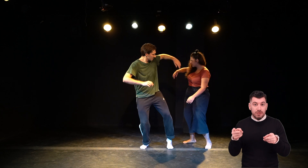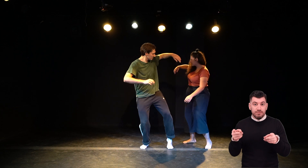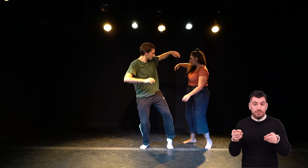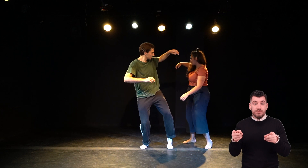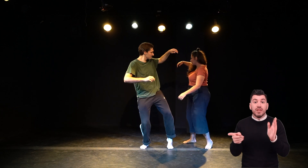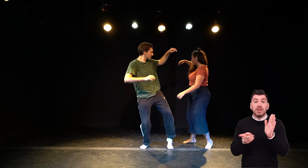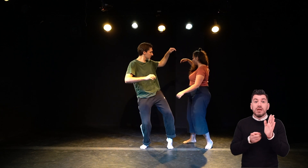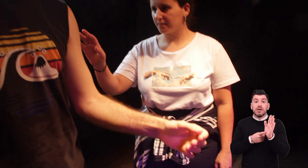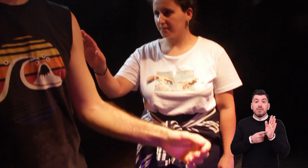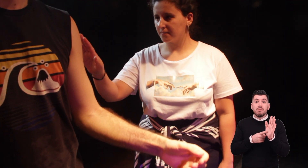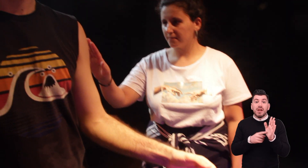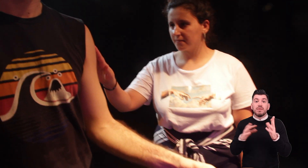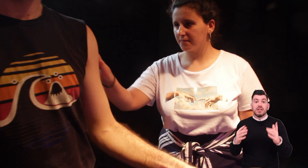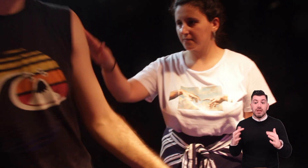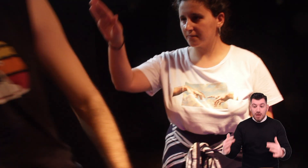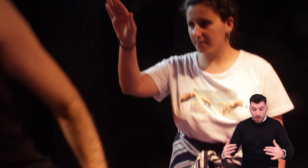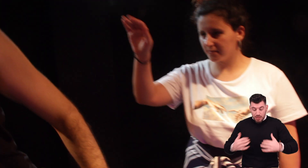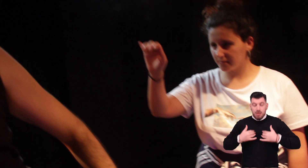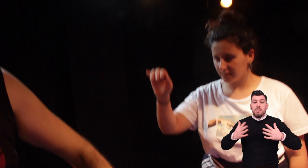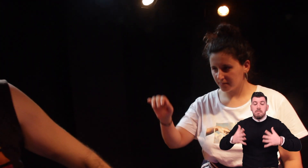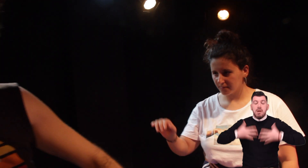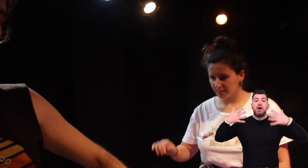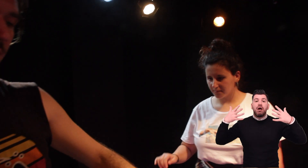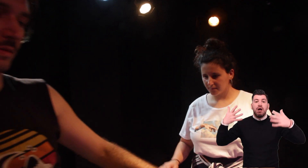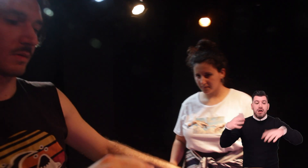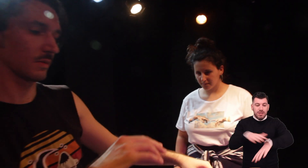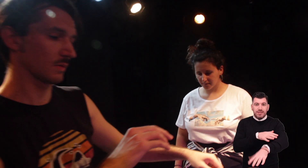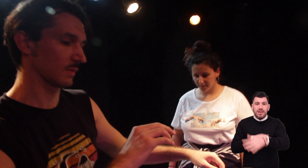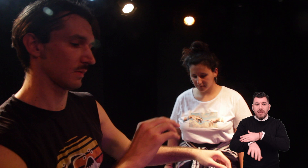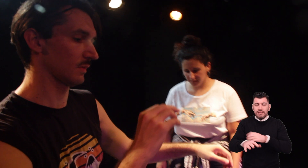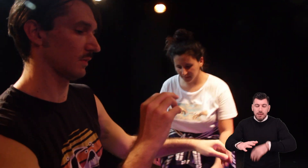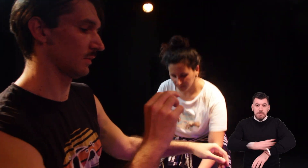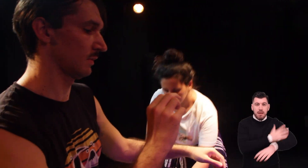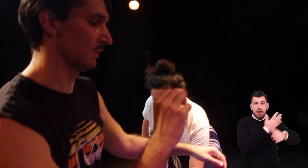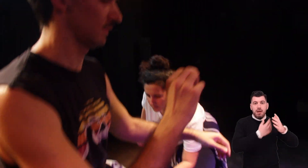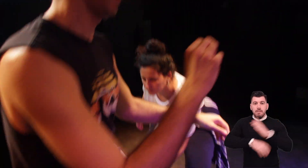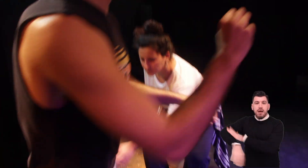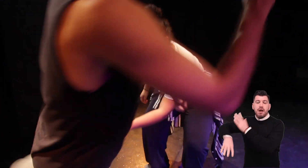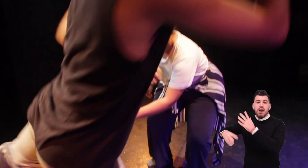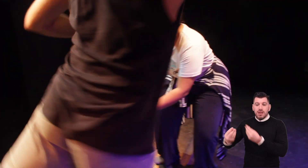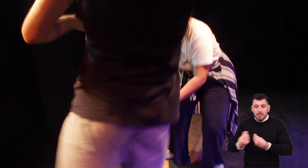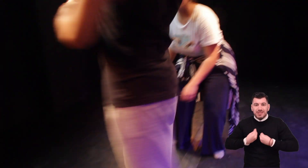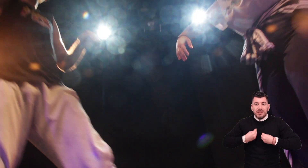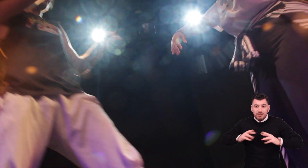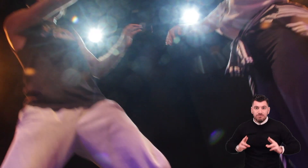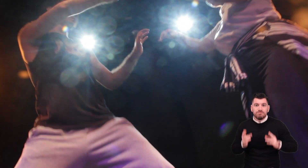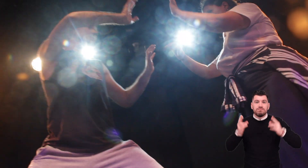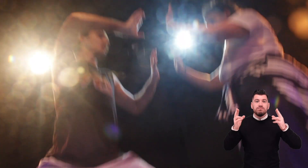should be essentially as if it touches us, as if it touches our hands and gives us a little push to our movements,